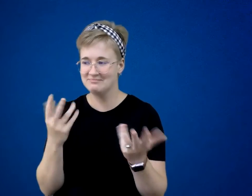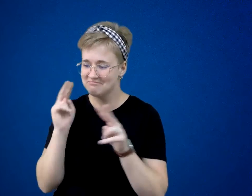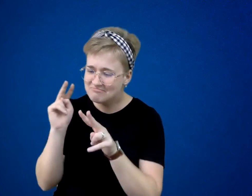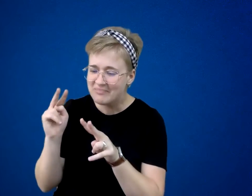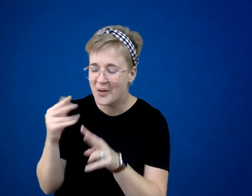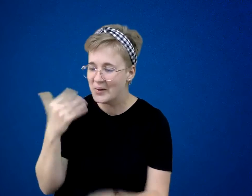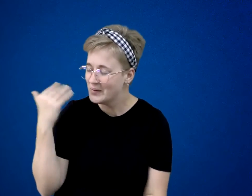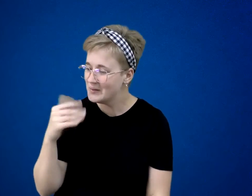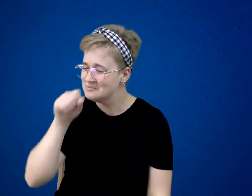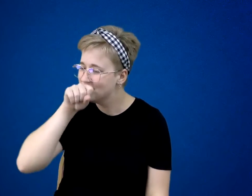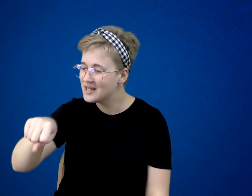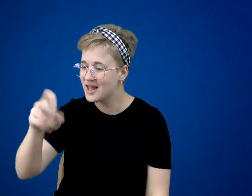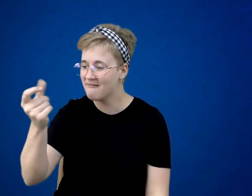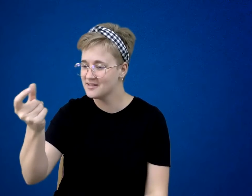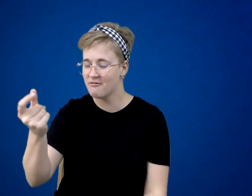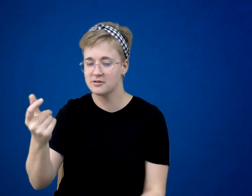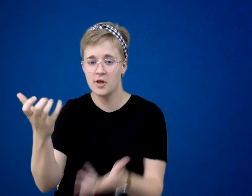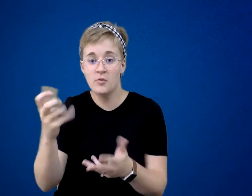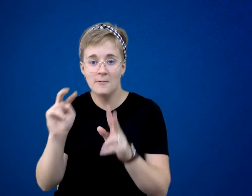He had to see the Samoyeds up close.